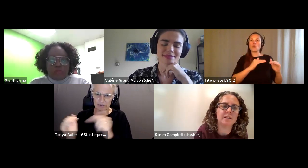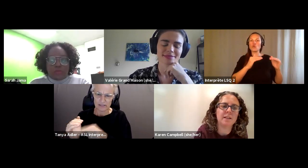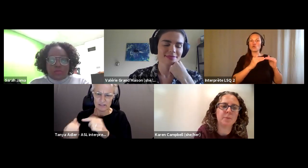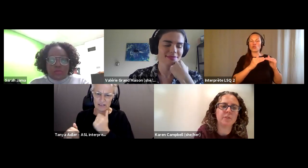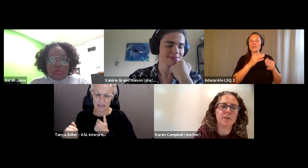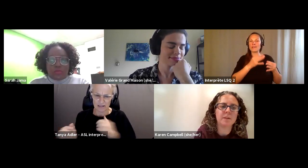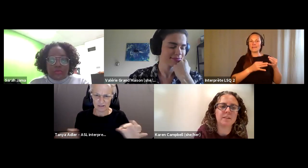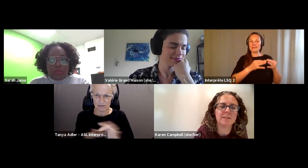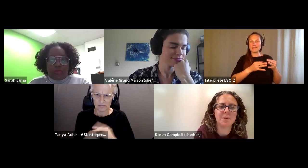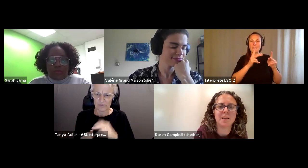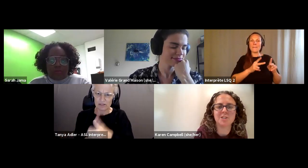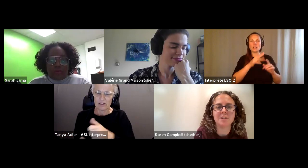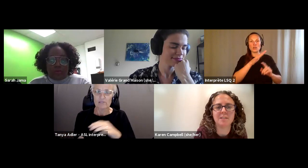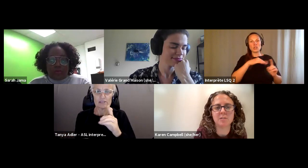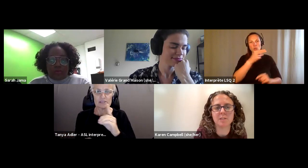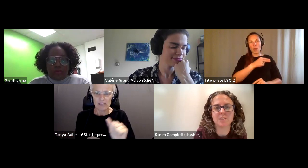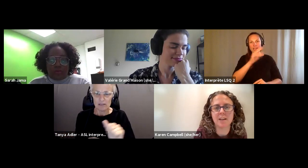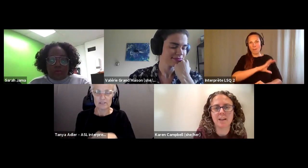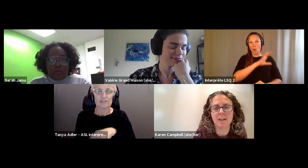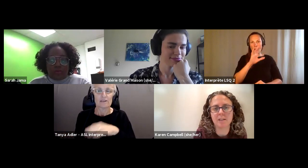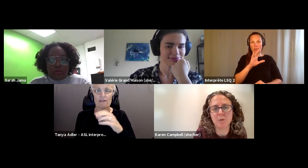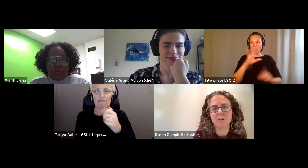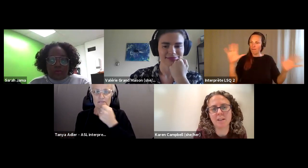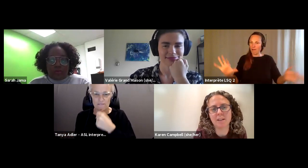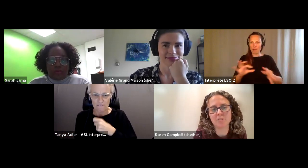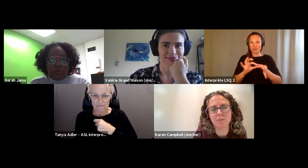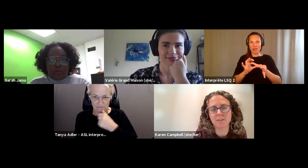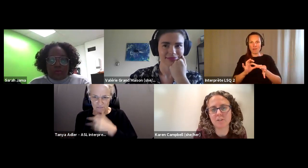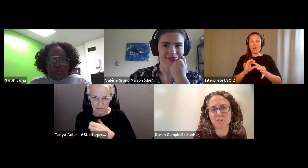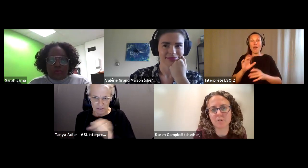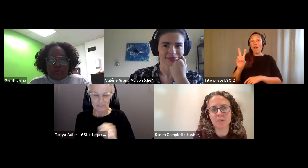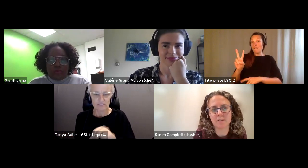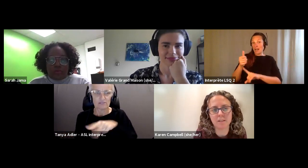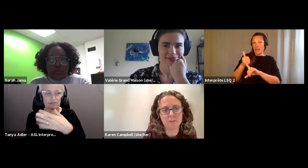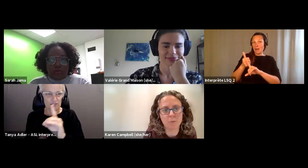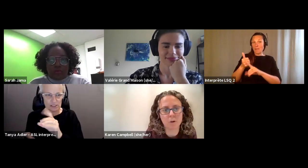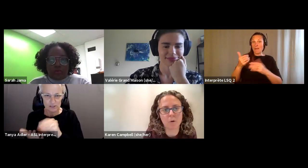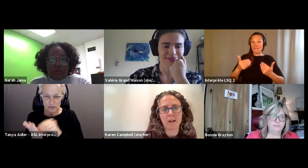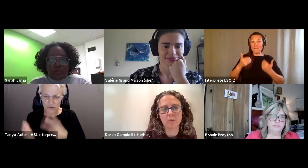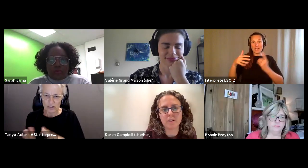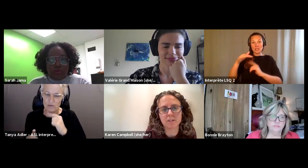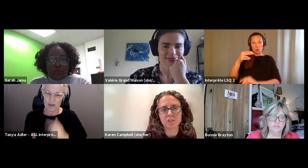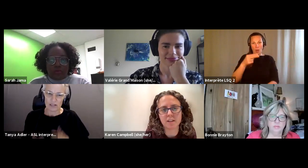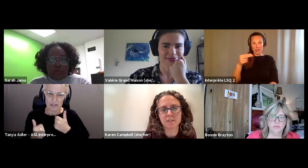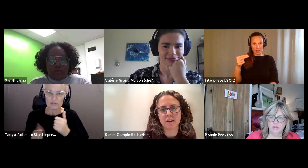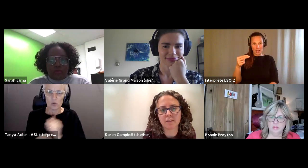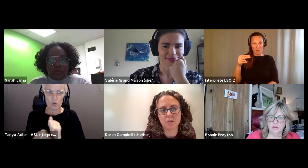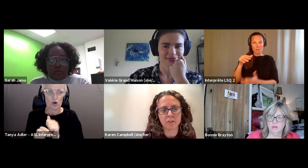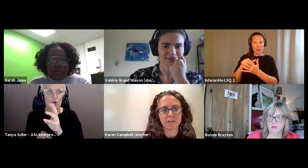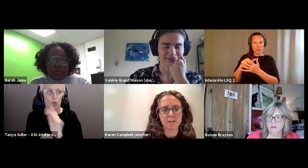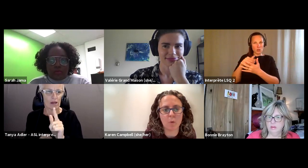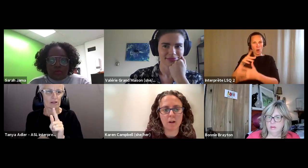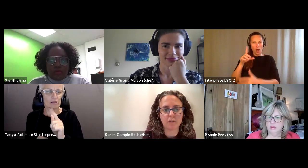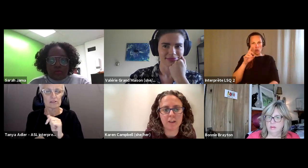Karen Campbell (she/her): Disabled feminist PhD student and Community engaged researcher with the live work well research Center at the University of wealth.